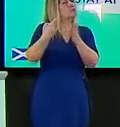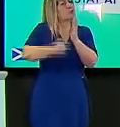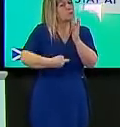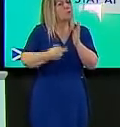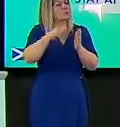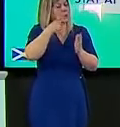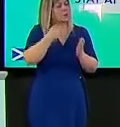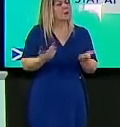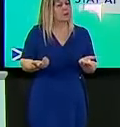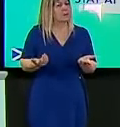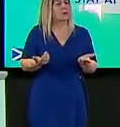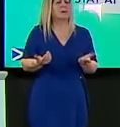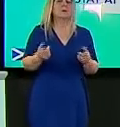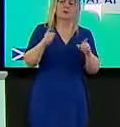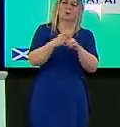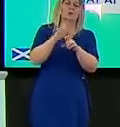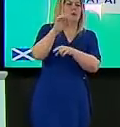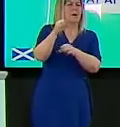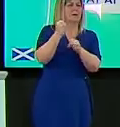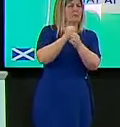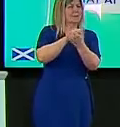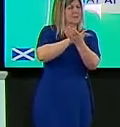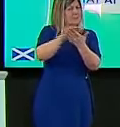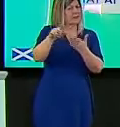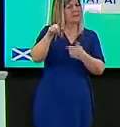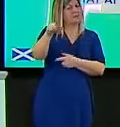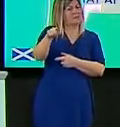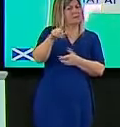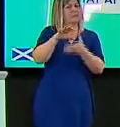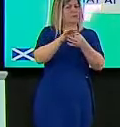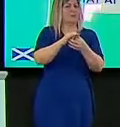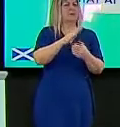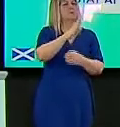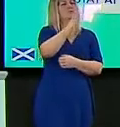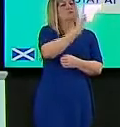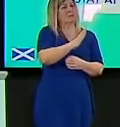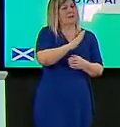those people who've been identified as having the brazilian variants um i take it that's not